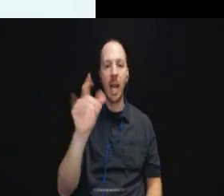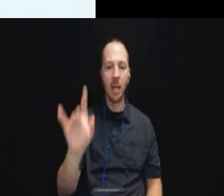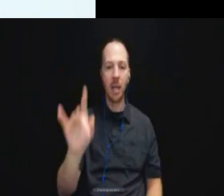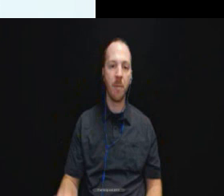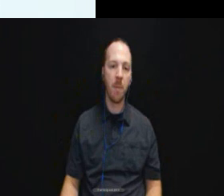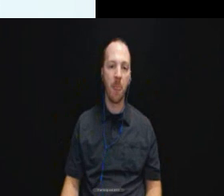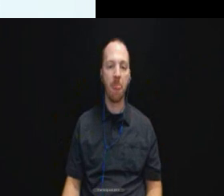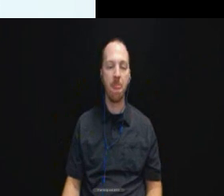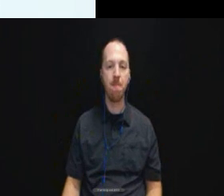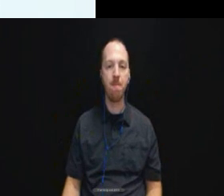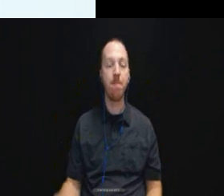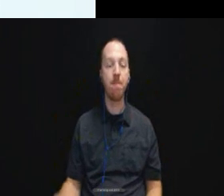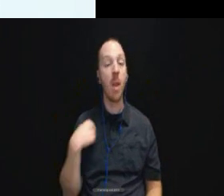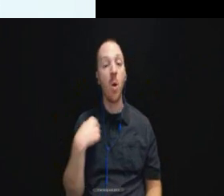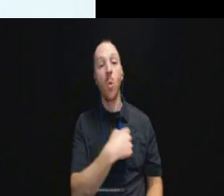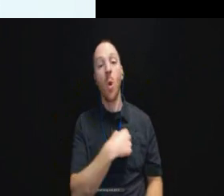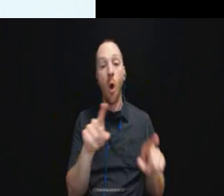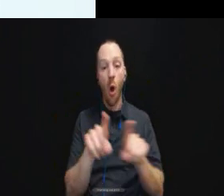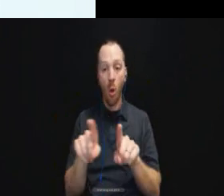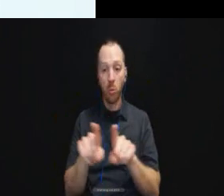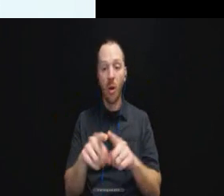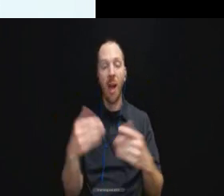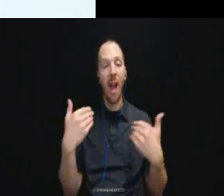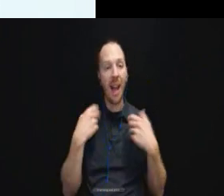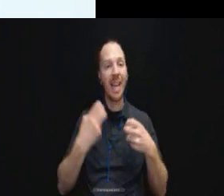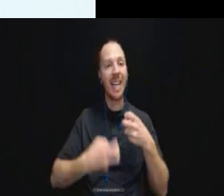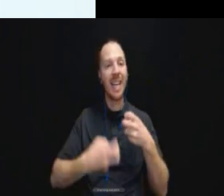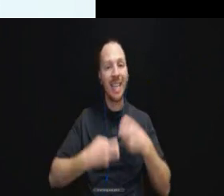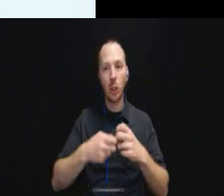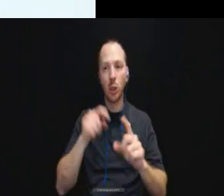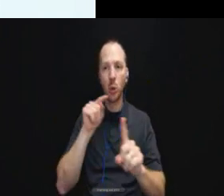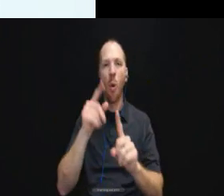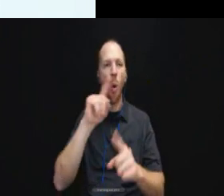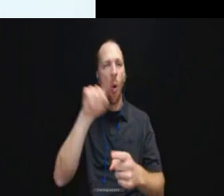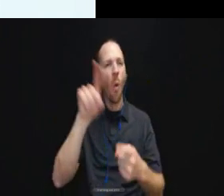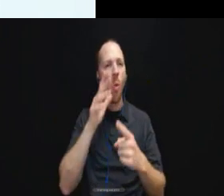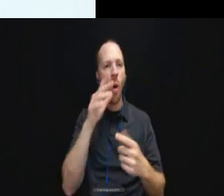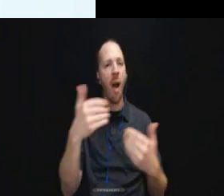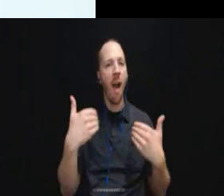And we also, you know, had an issue about when we are going to have American Sign Language